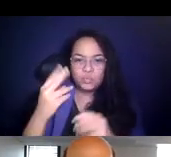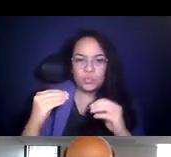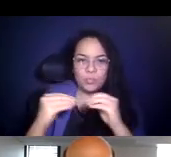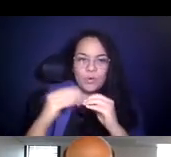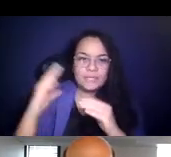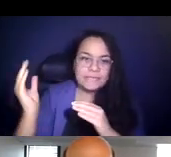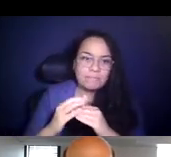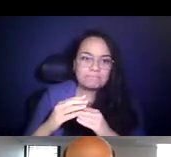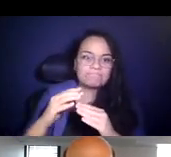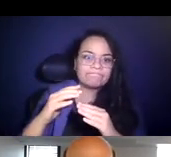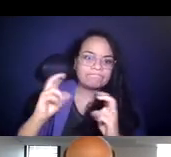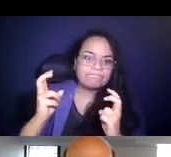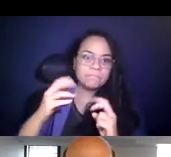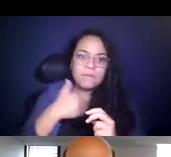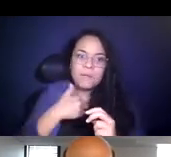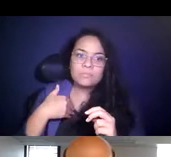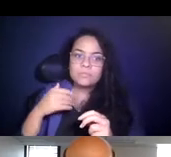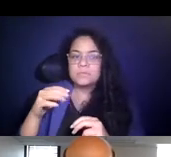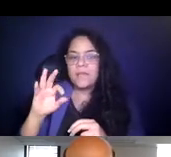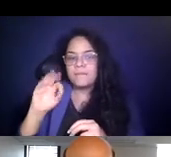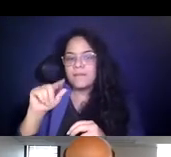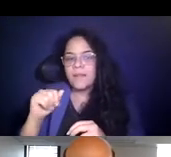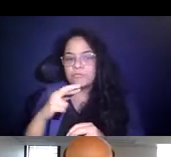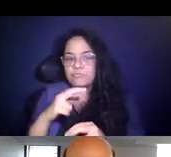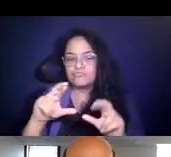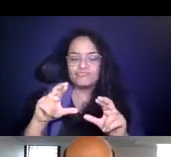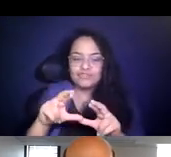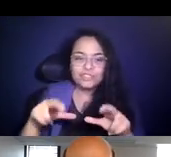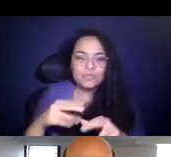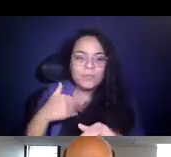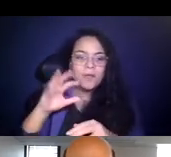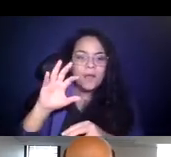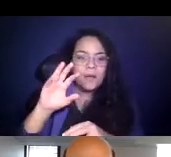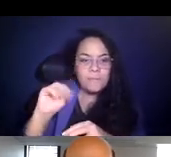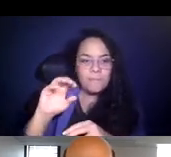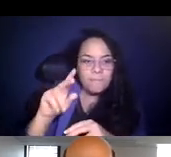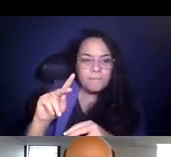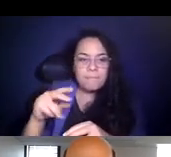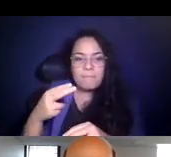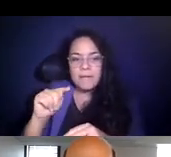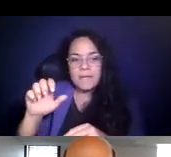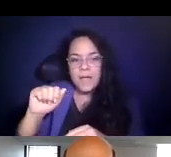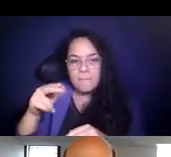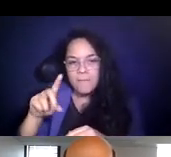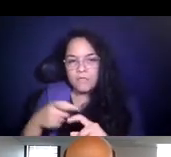members of FTA's leadership team. 15:25:40 Mokhtee? 15:25:42 >> Thanks, Paul.